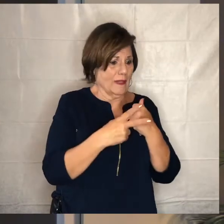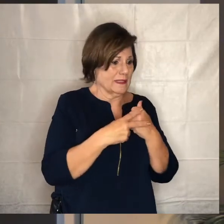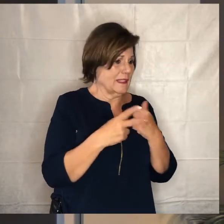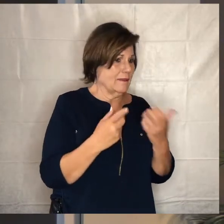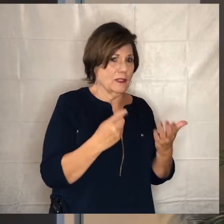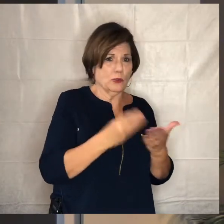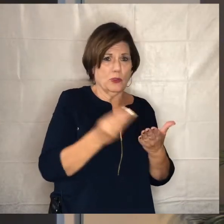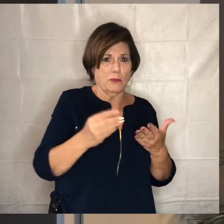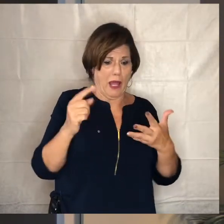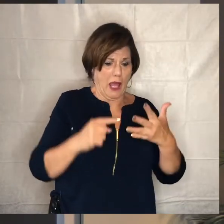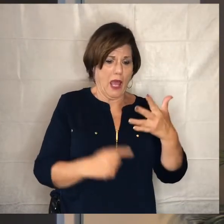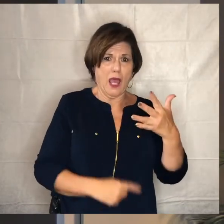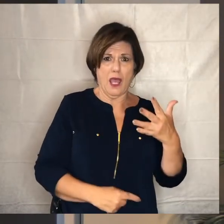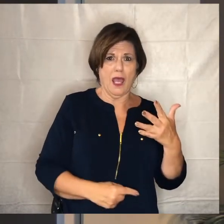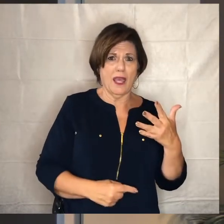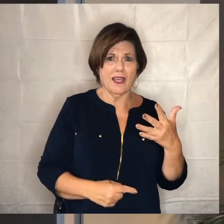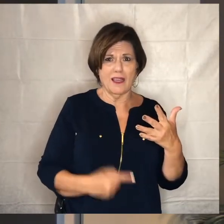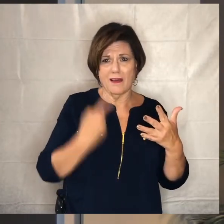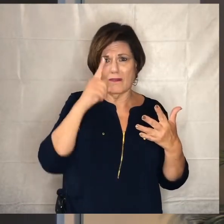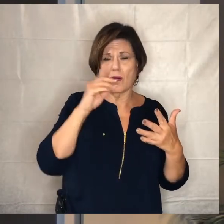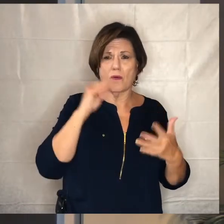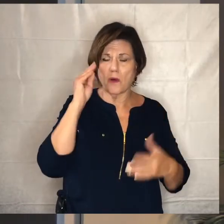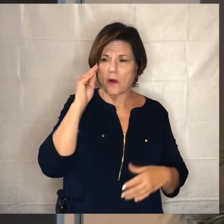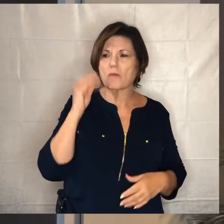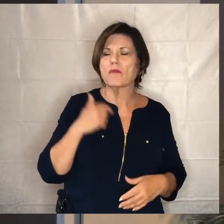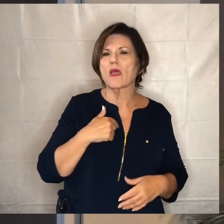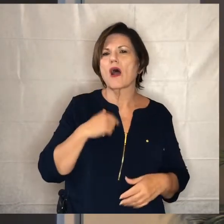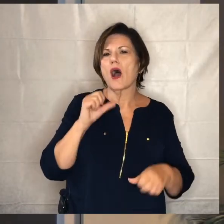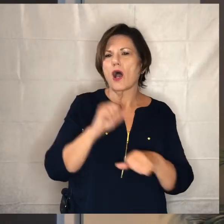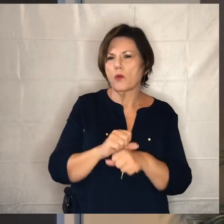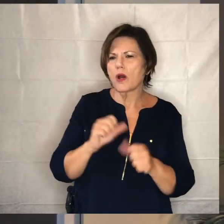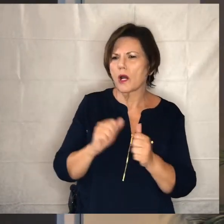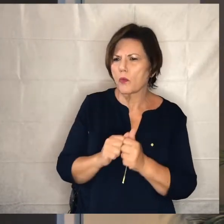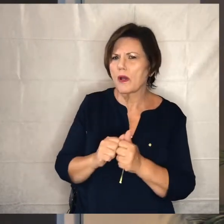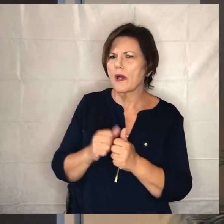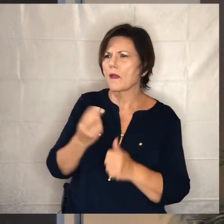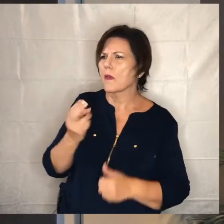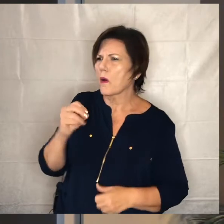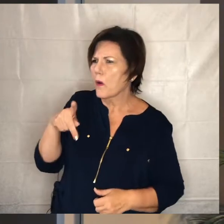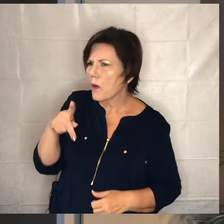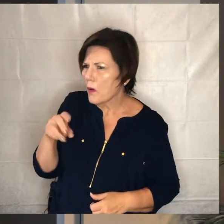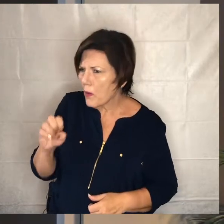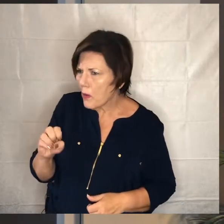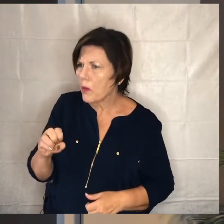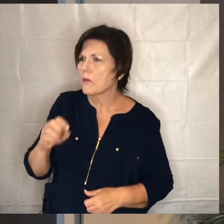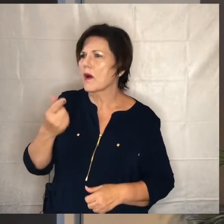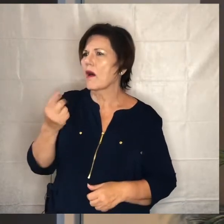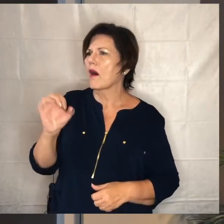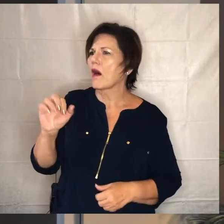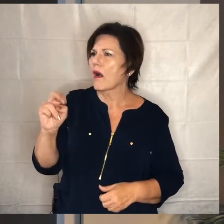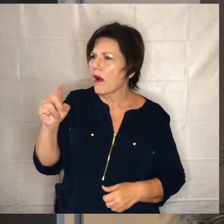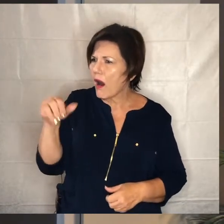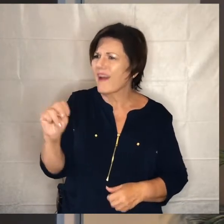um on that uh i started to work with hope gardens to figure out how could we help within that situation and so we kind of had this